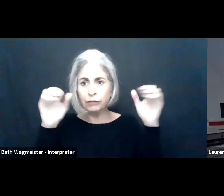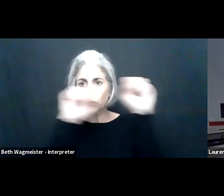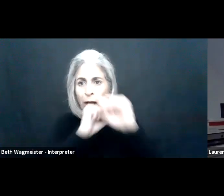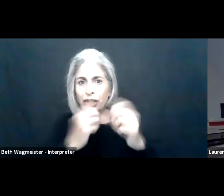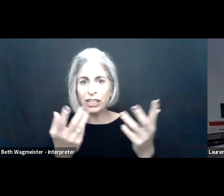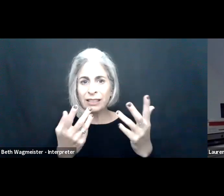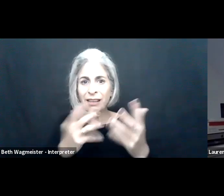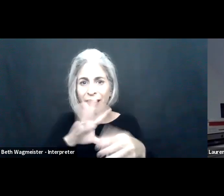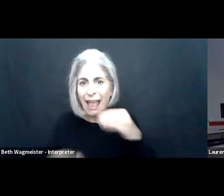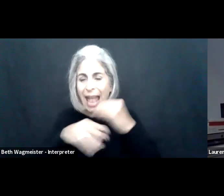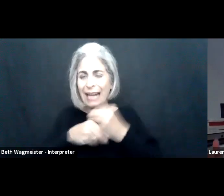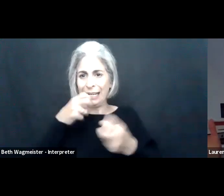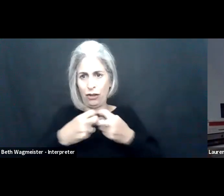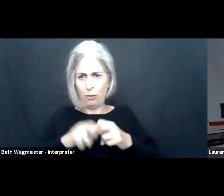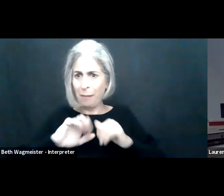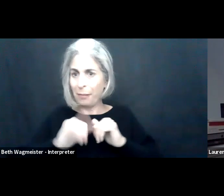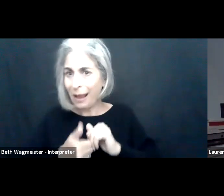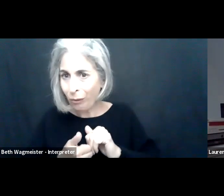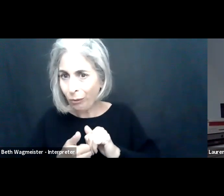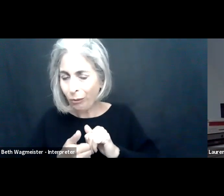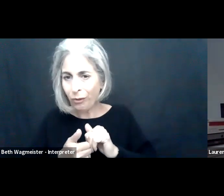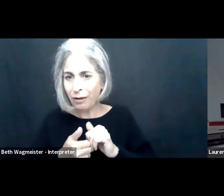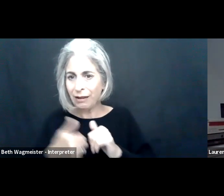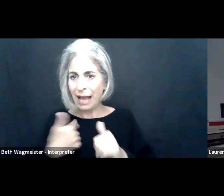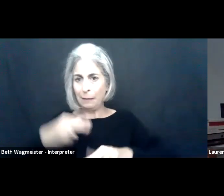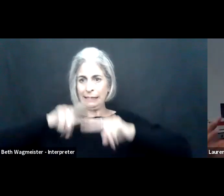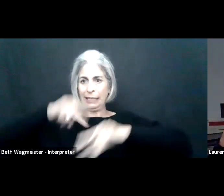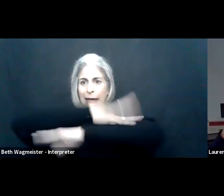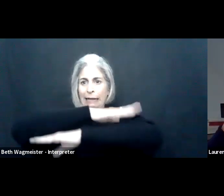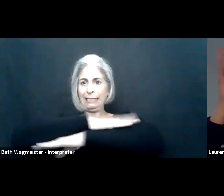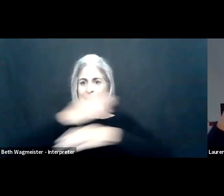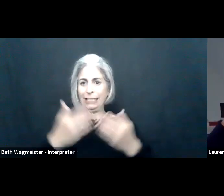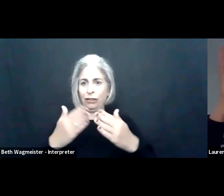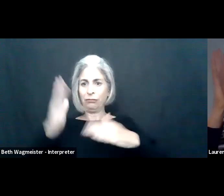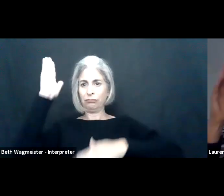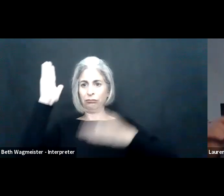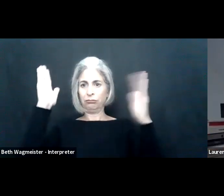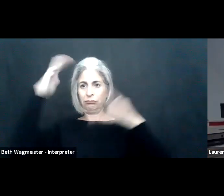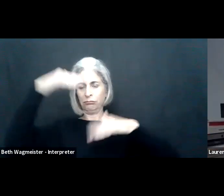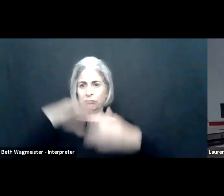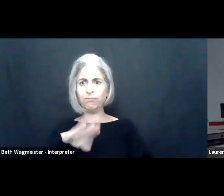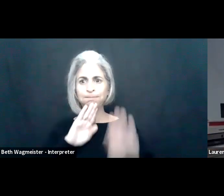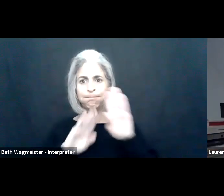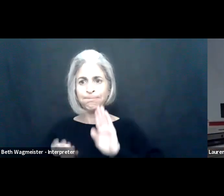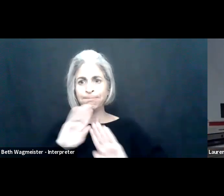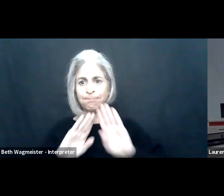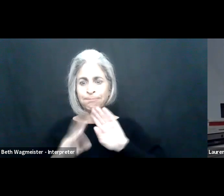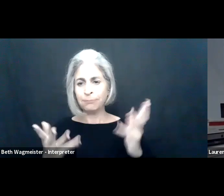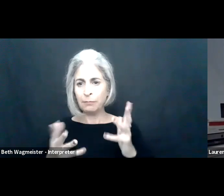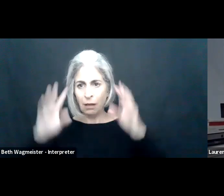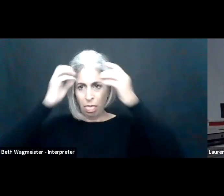this page "how current strategies are adding to the problem." you see a stick person, looks kind of